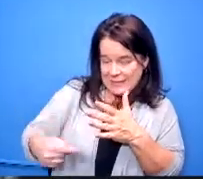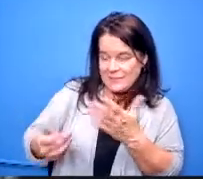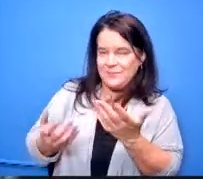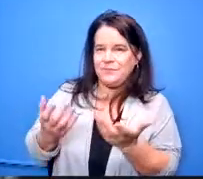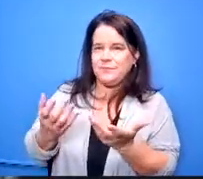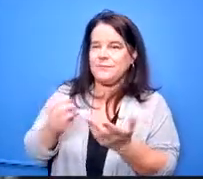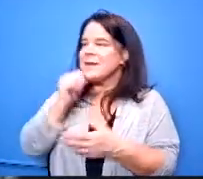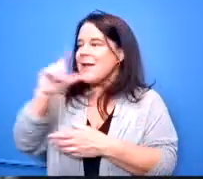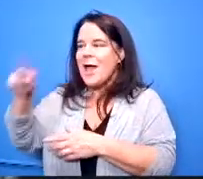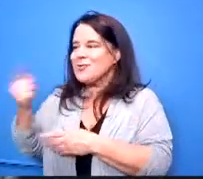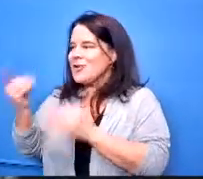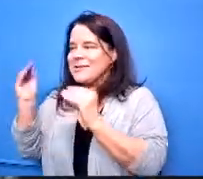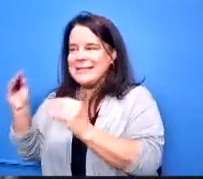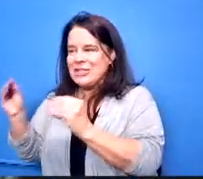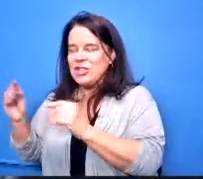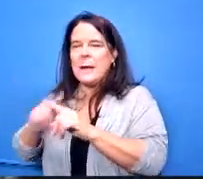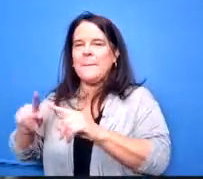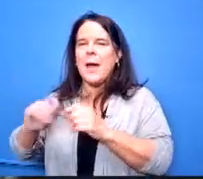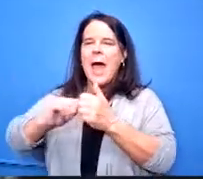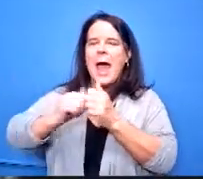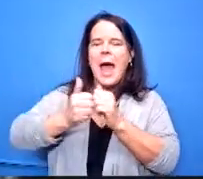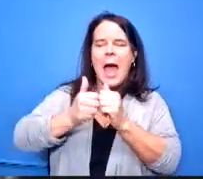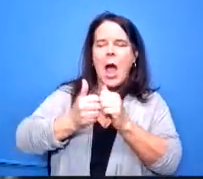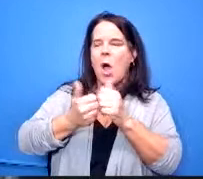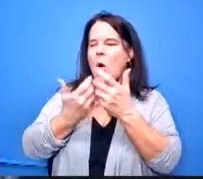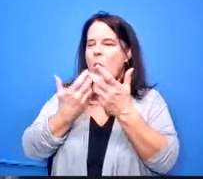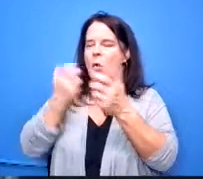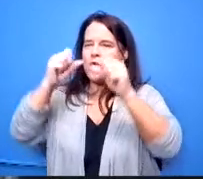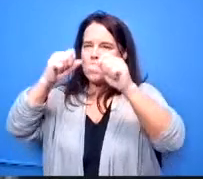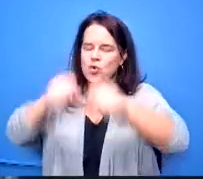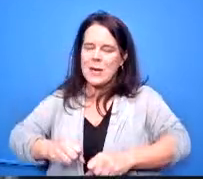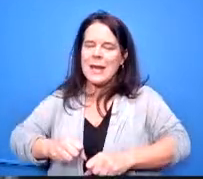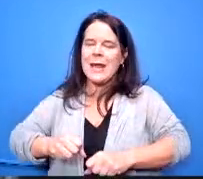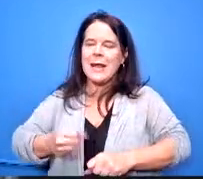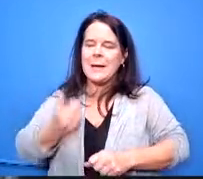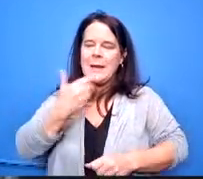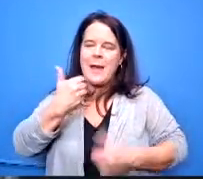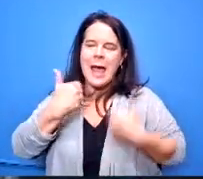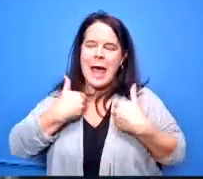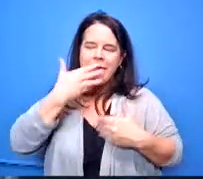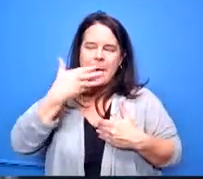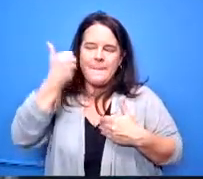i think these are how do you how can you feel you can be a best fit and grow and feel like this is a